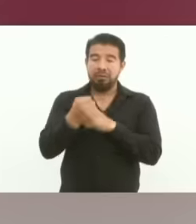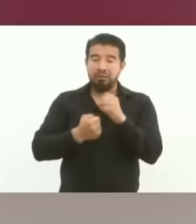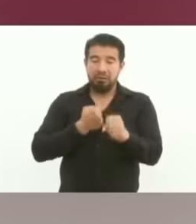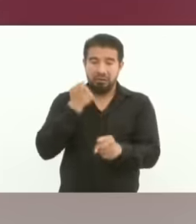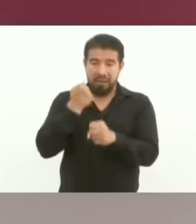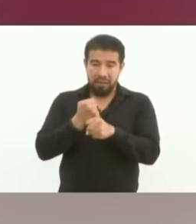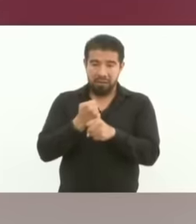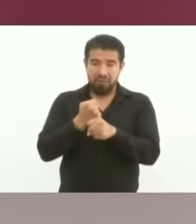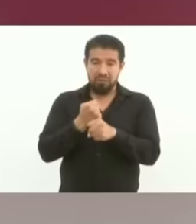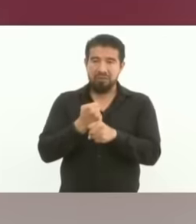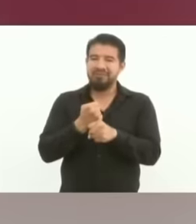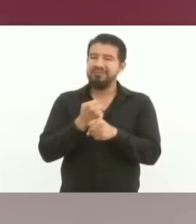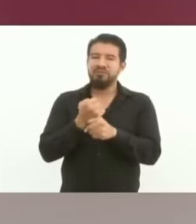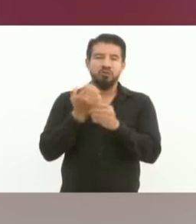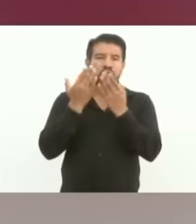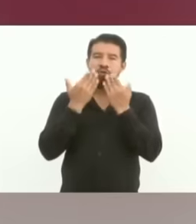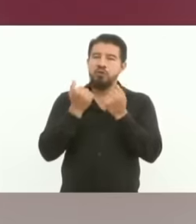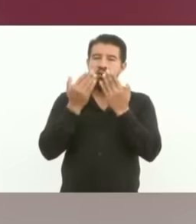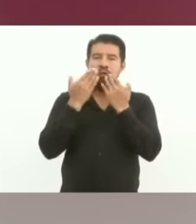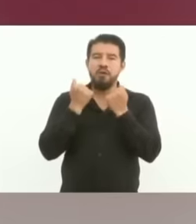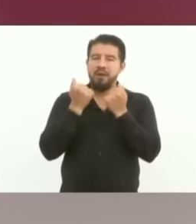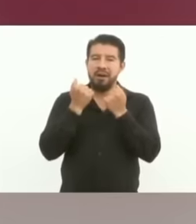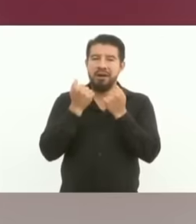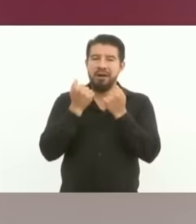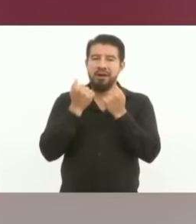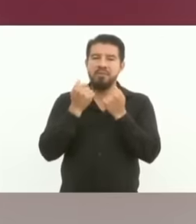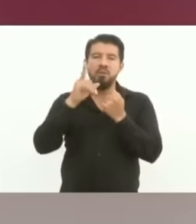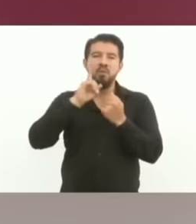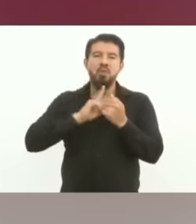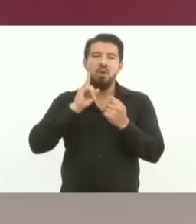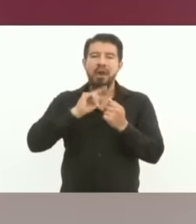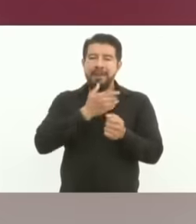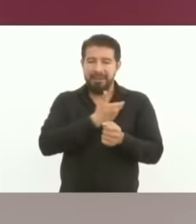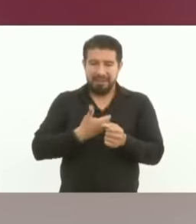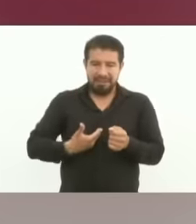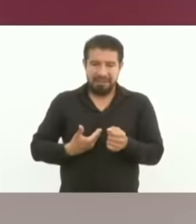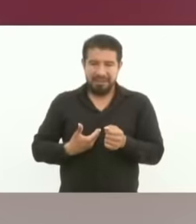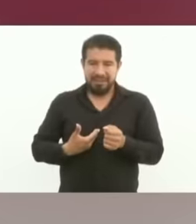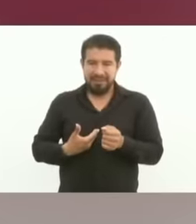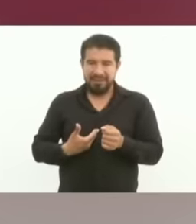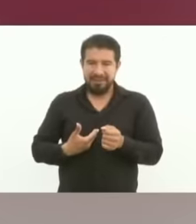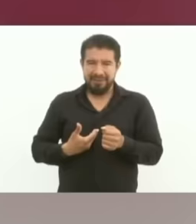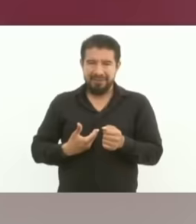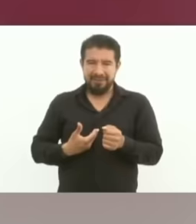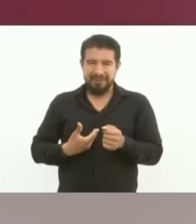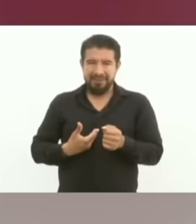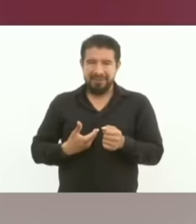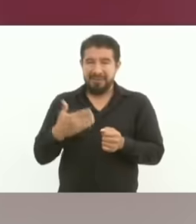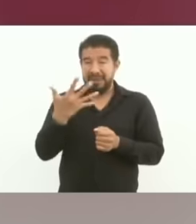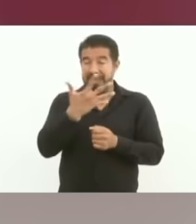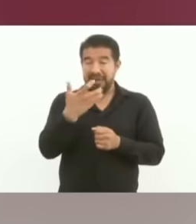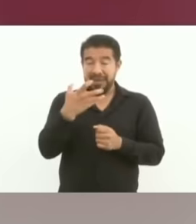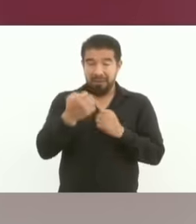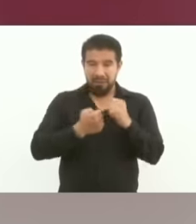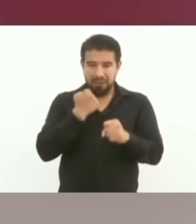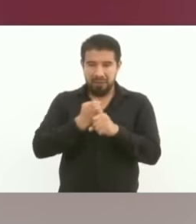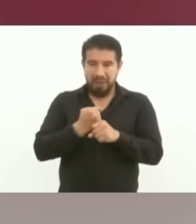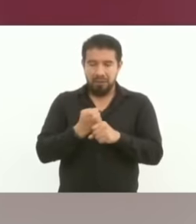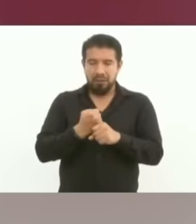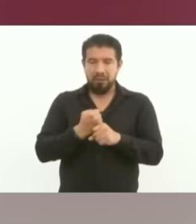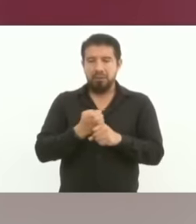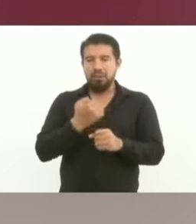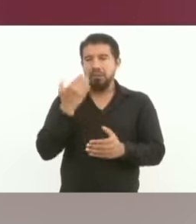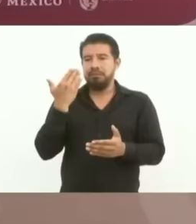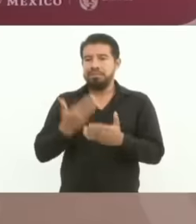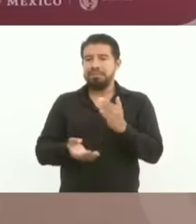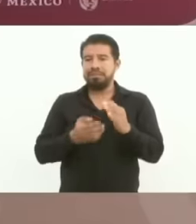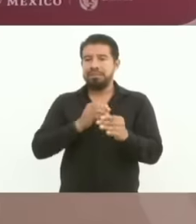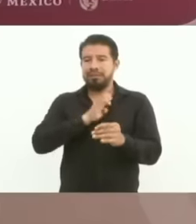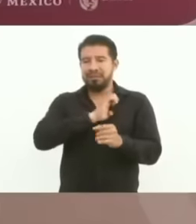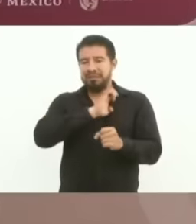a woman ruled, look at the very special extraordinary exceptional situation that